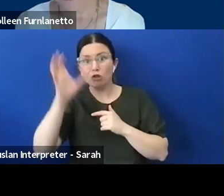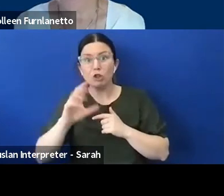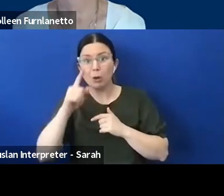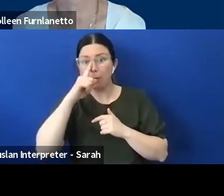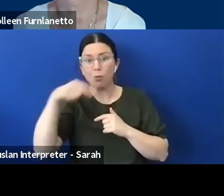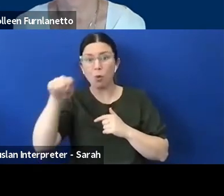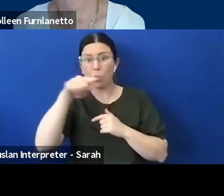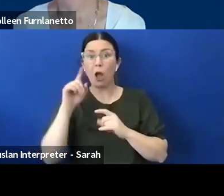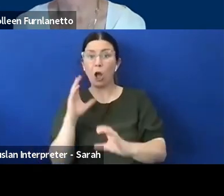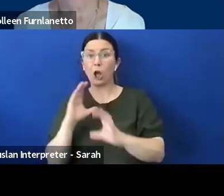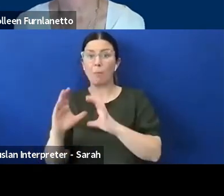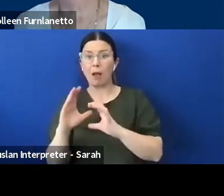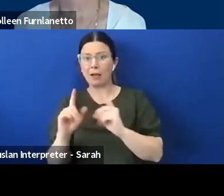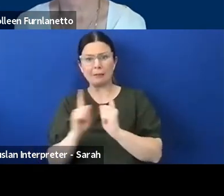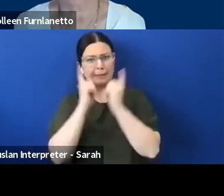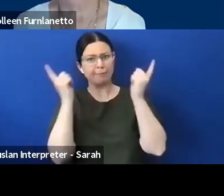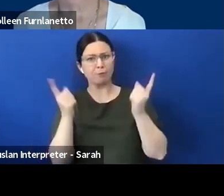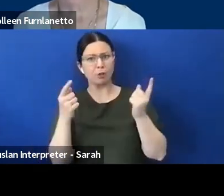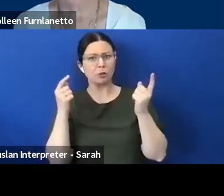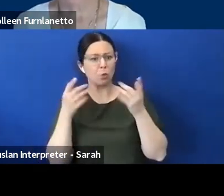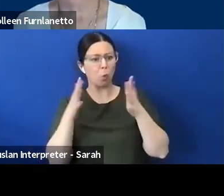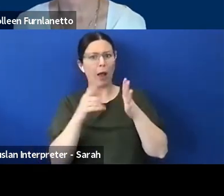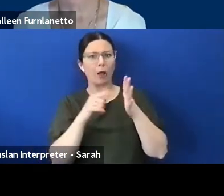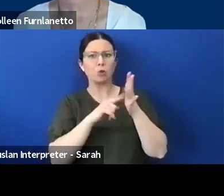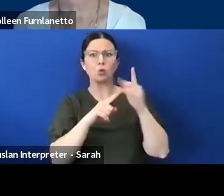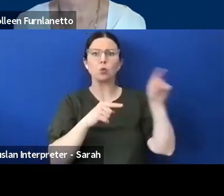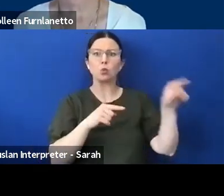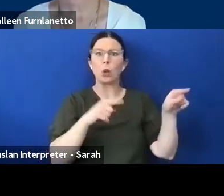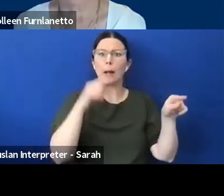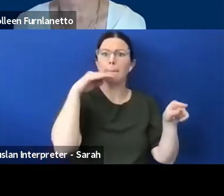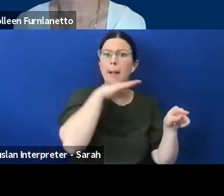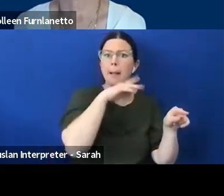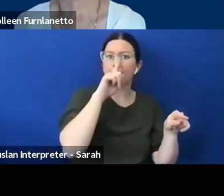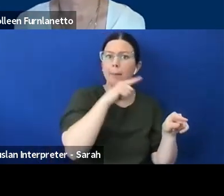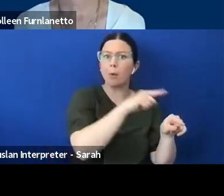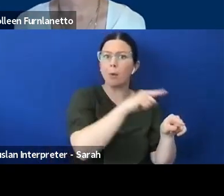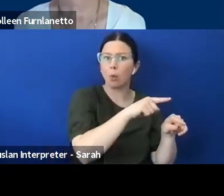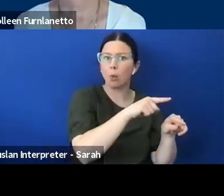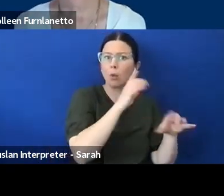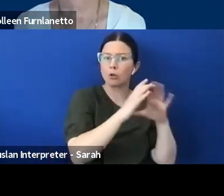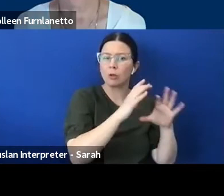communicate so I think talking to people living with disability, learning what the barriers are